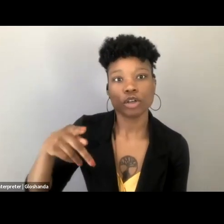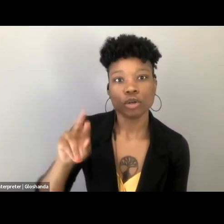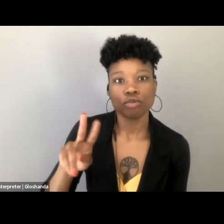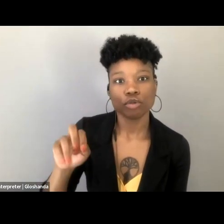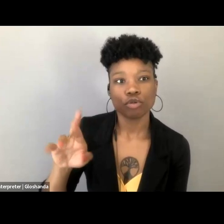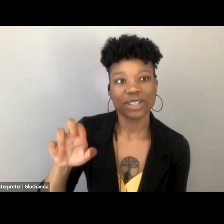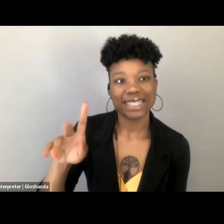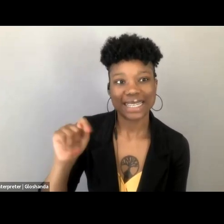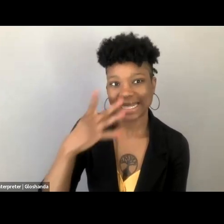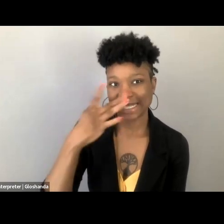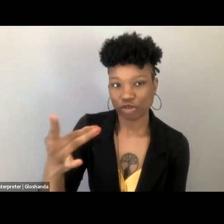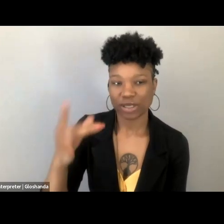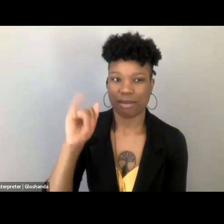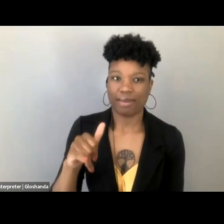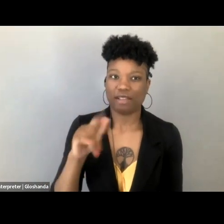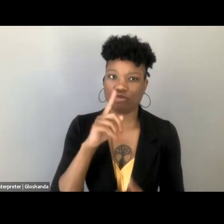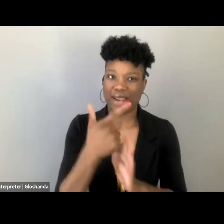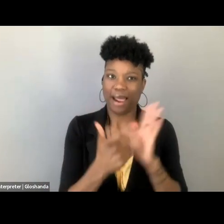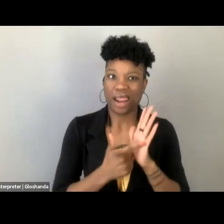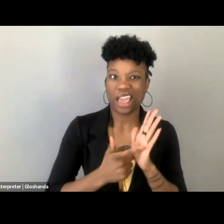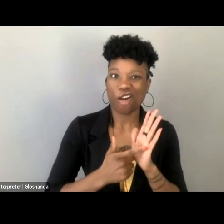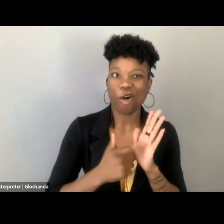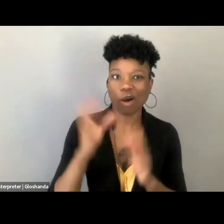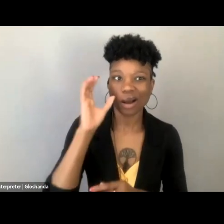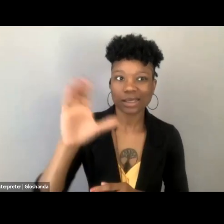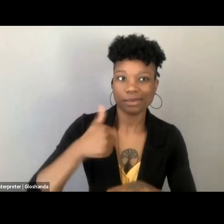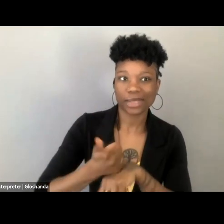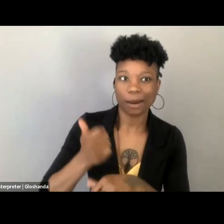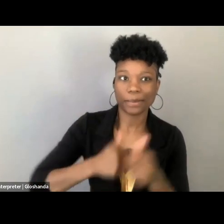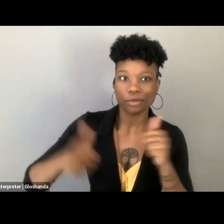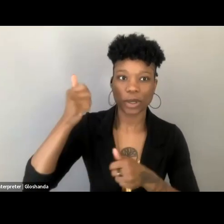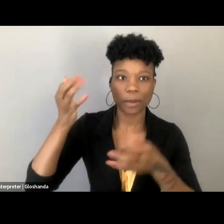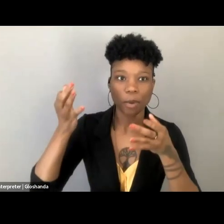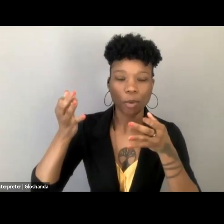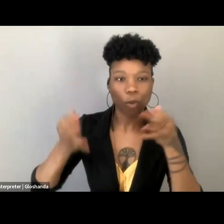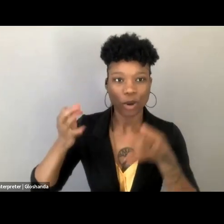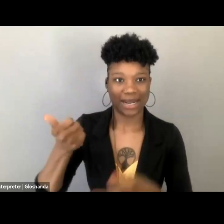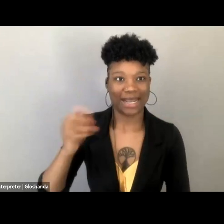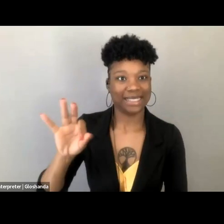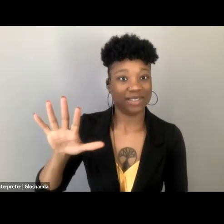that the Supreme Court set up in 1957, which is still binding, and basically the determinative quality,